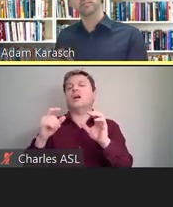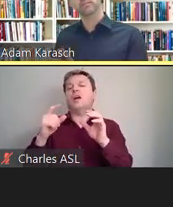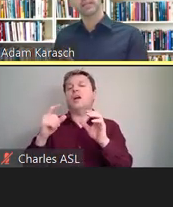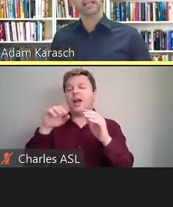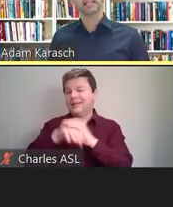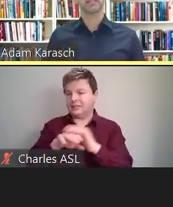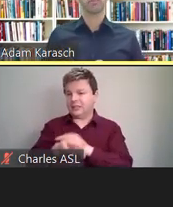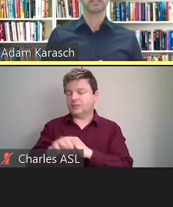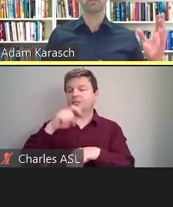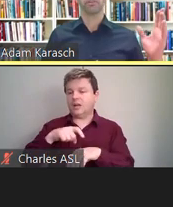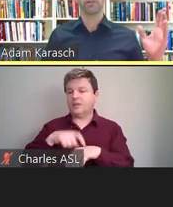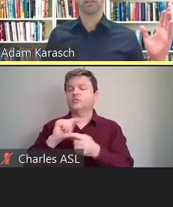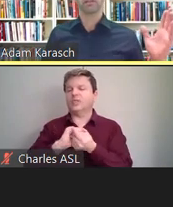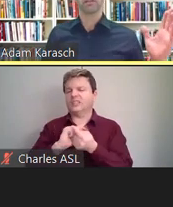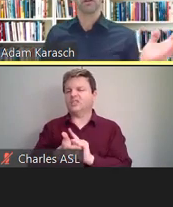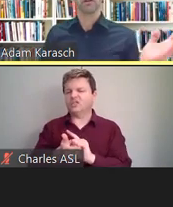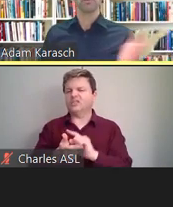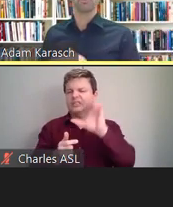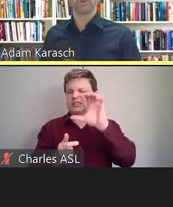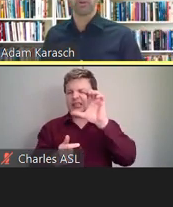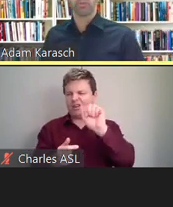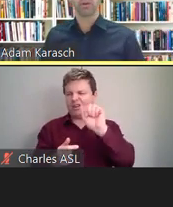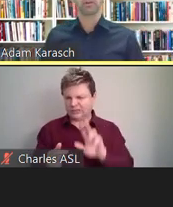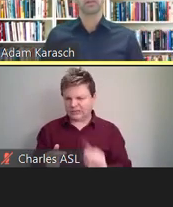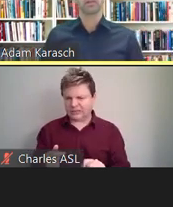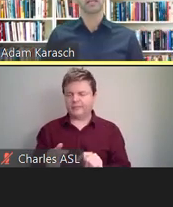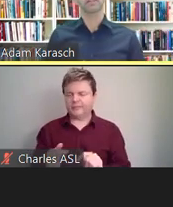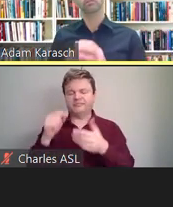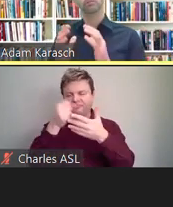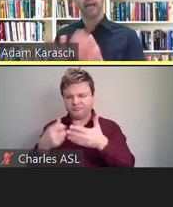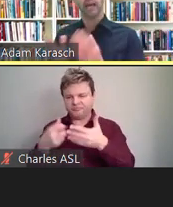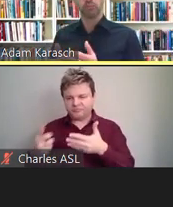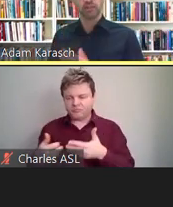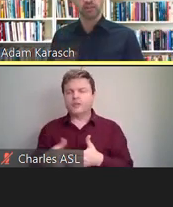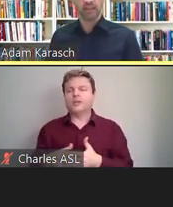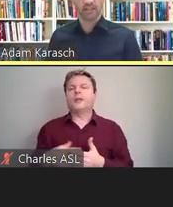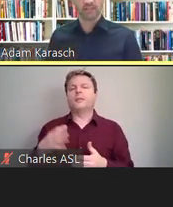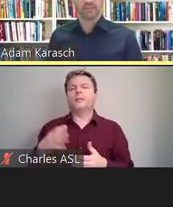And it's the process of turning all the spoken word into captioned text.